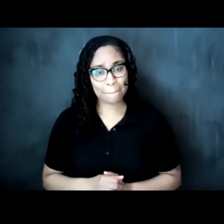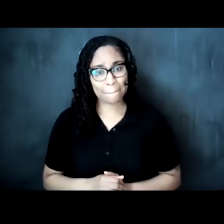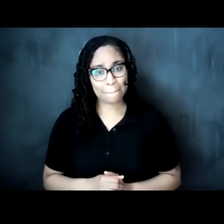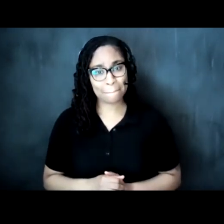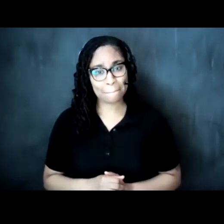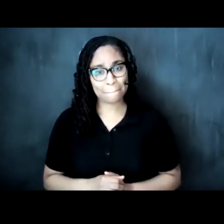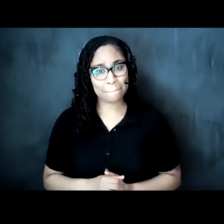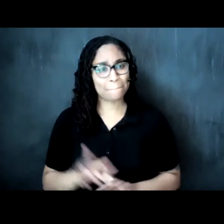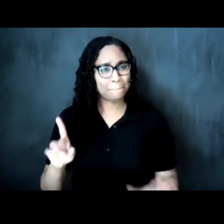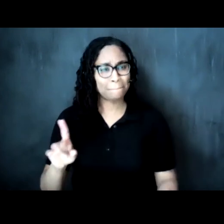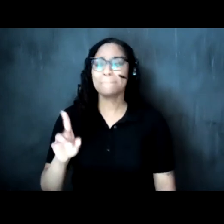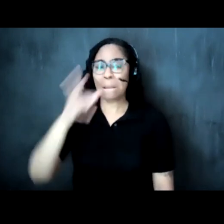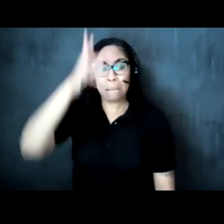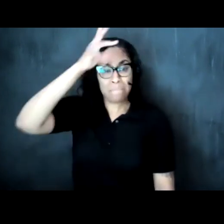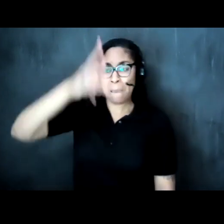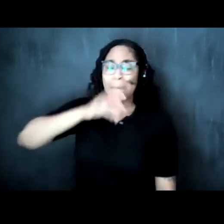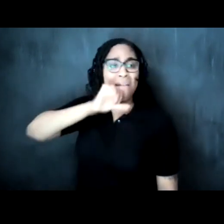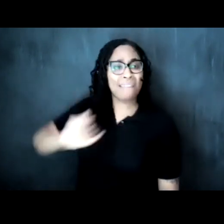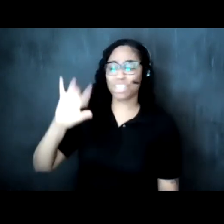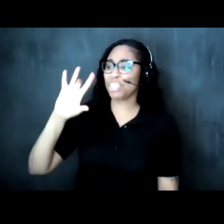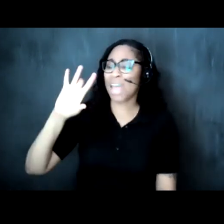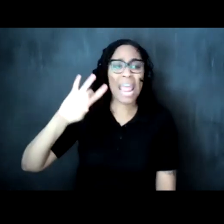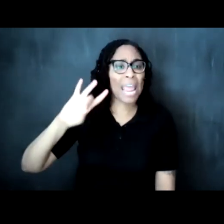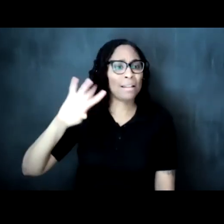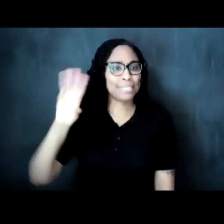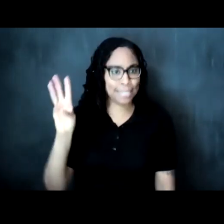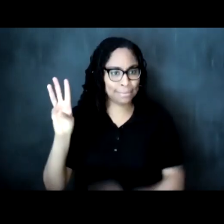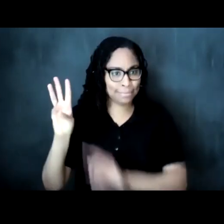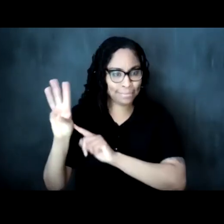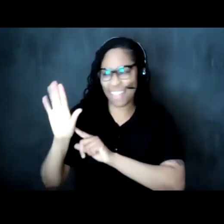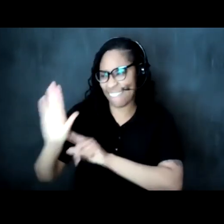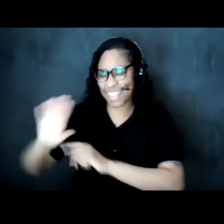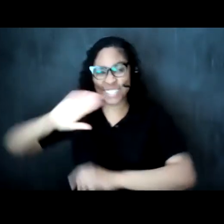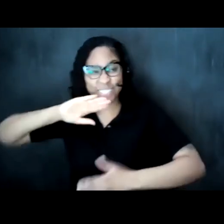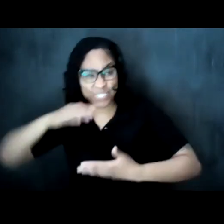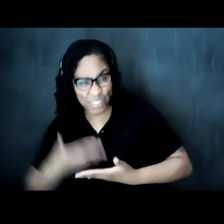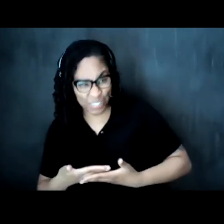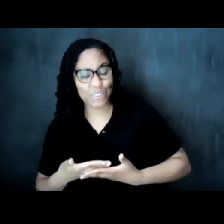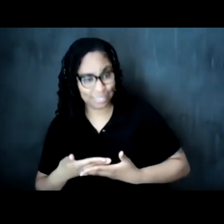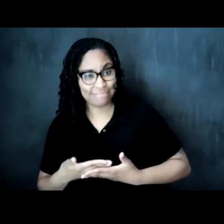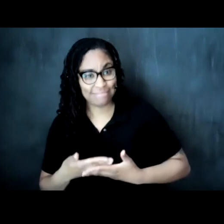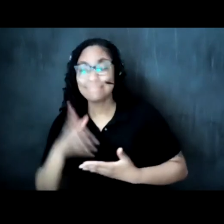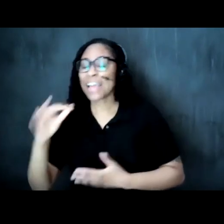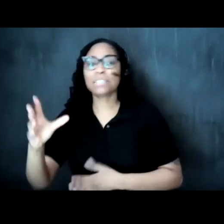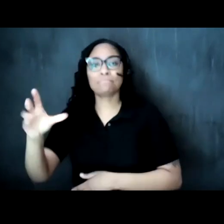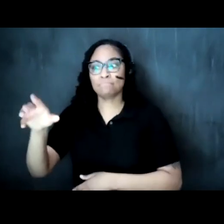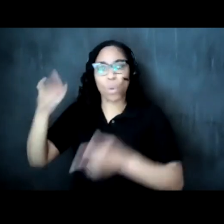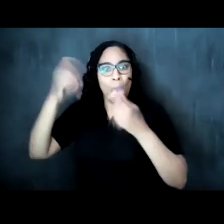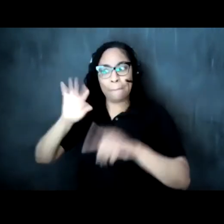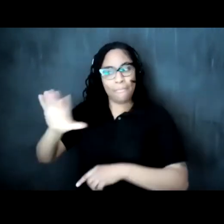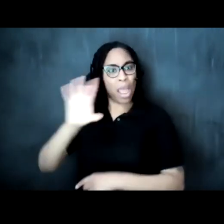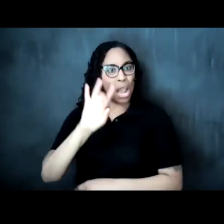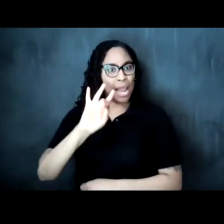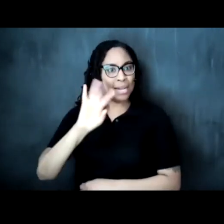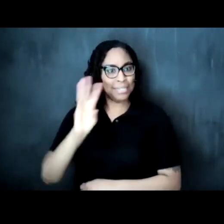man as his daughter says whose father gifted him a camera as a 14 year old boy